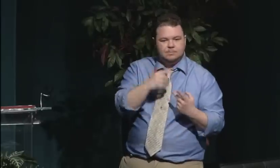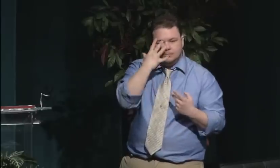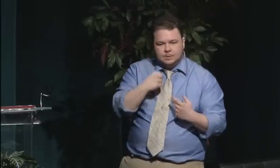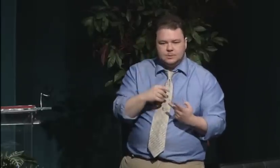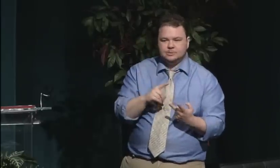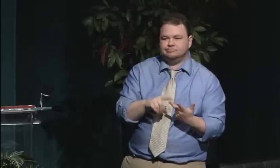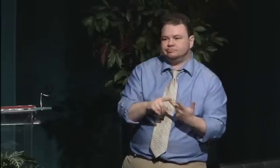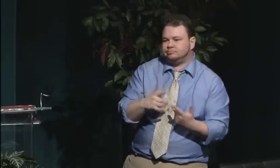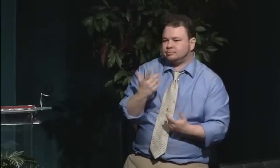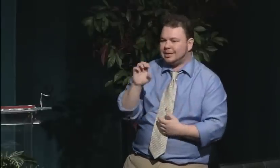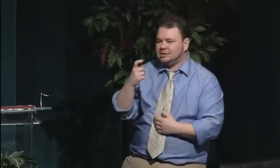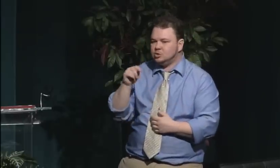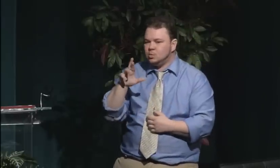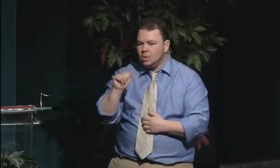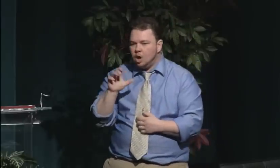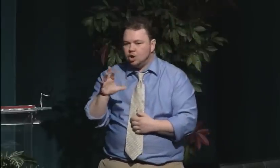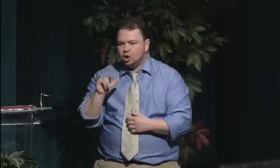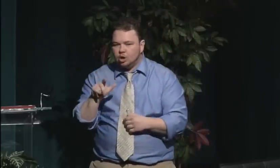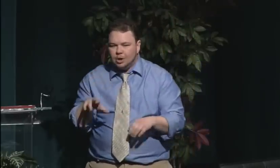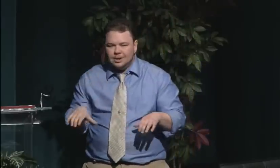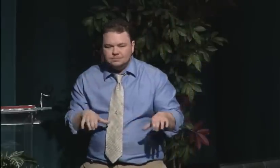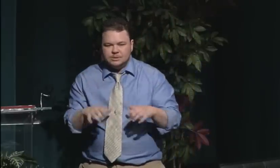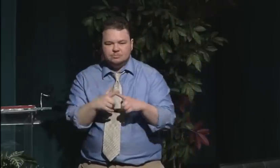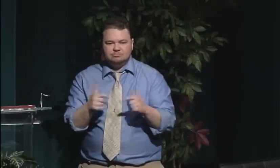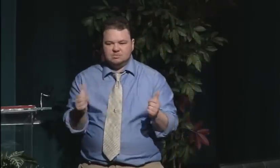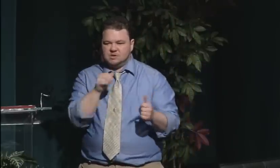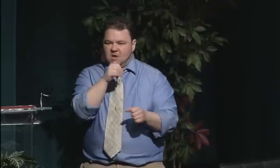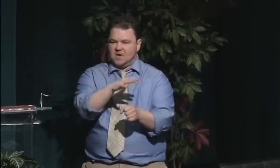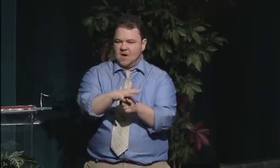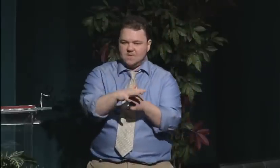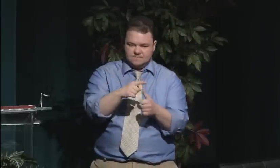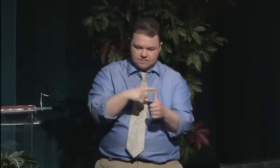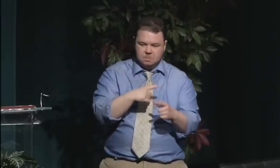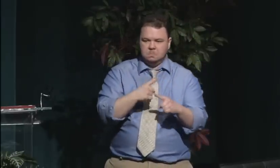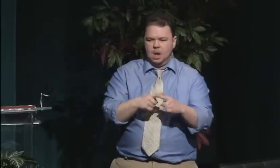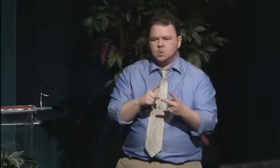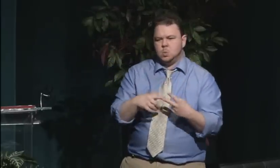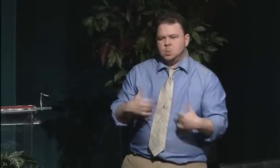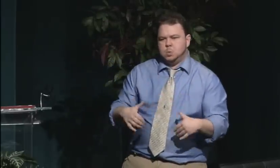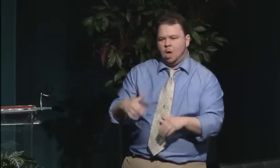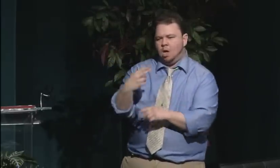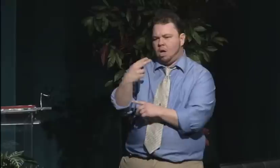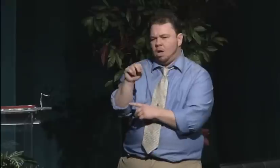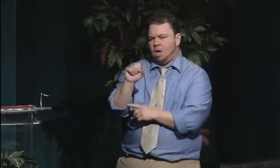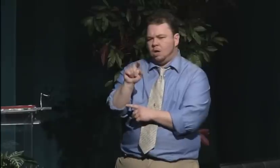Now, they did have course work that had similar standards. That was the wish, but that was not always the case,